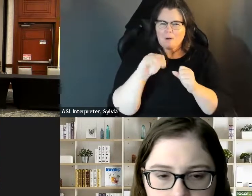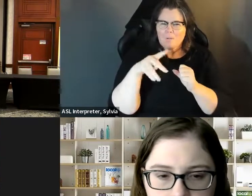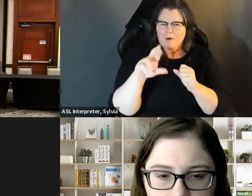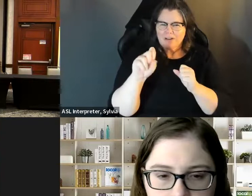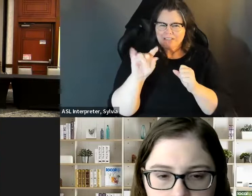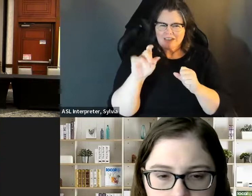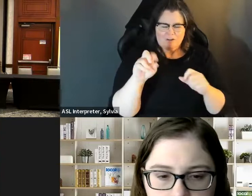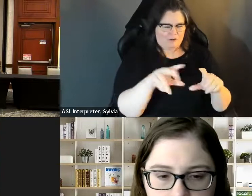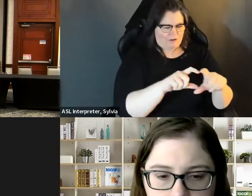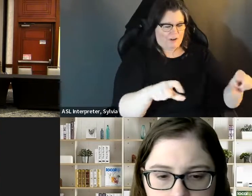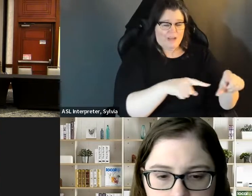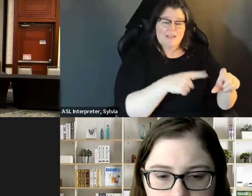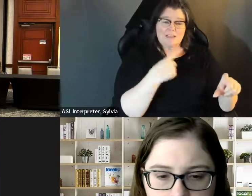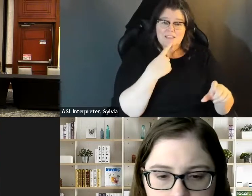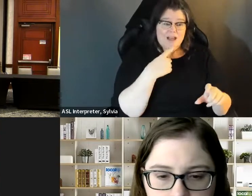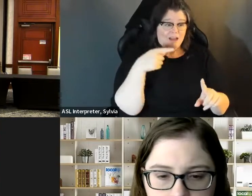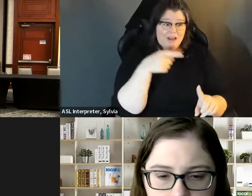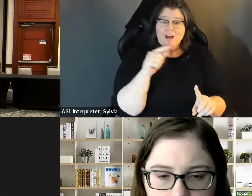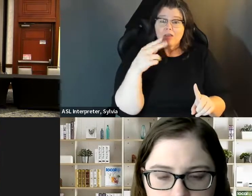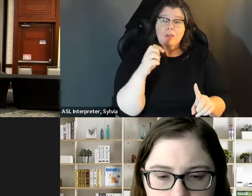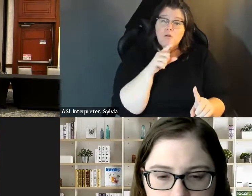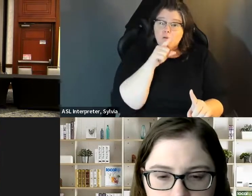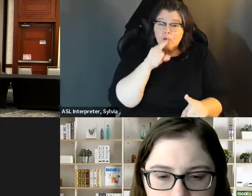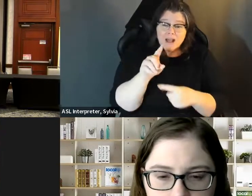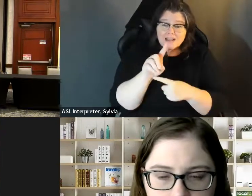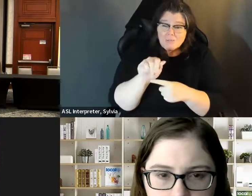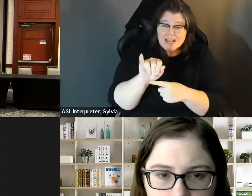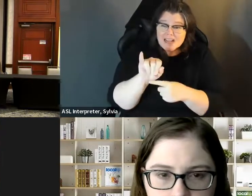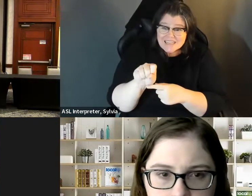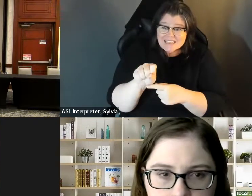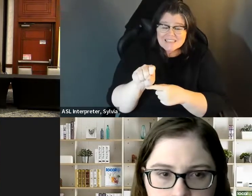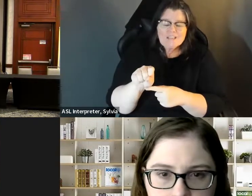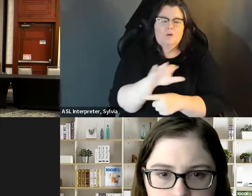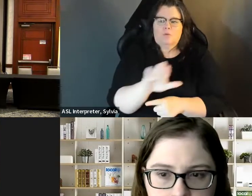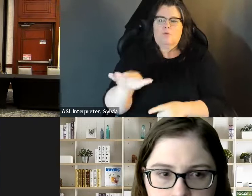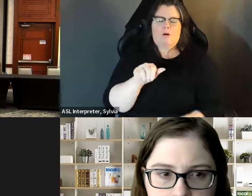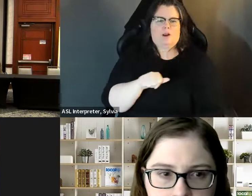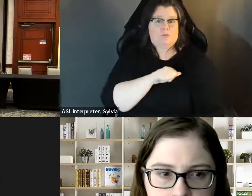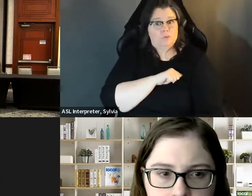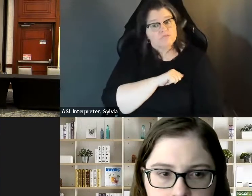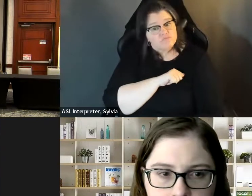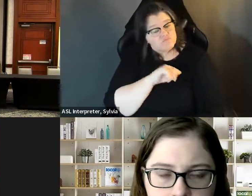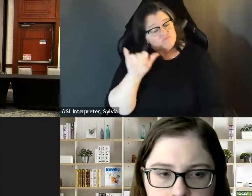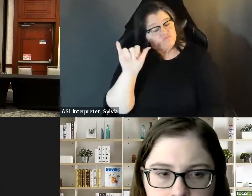bumper sticker once that said attitudes are the real disability and that's for every candidate with or This is, Go ahead without a disability.